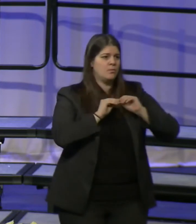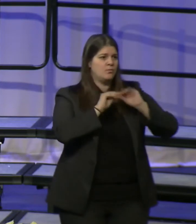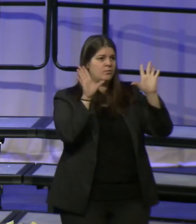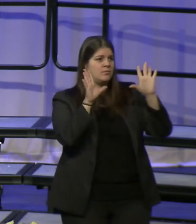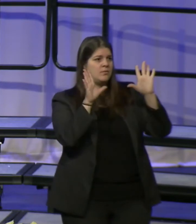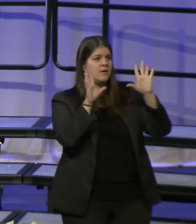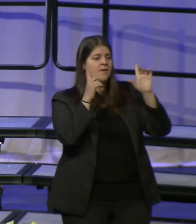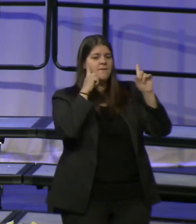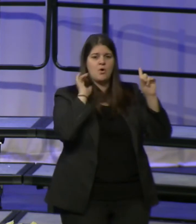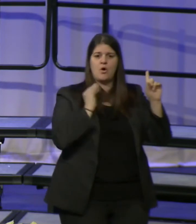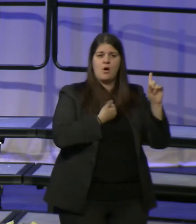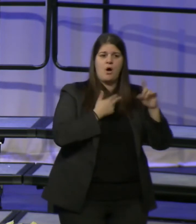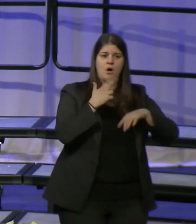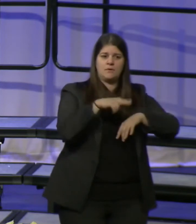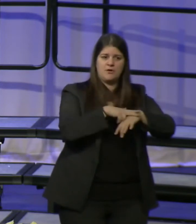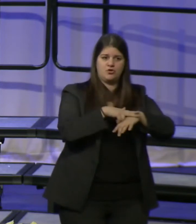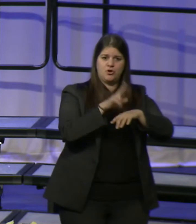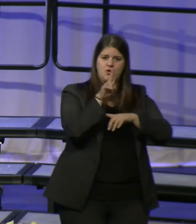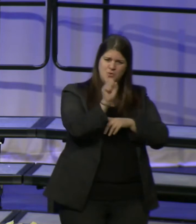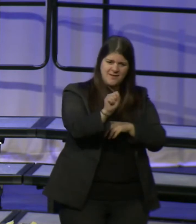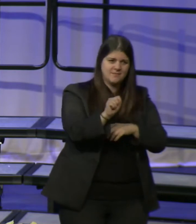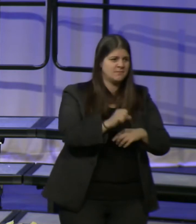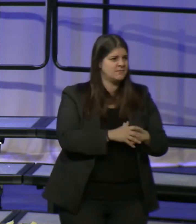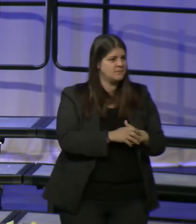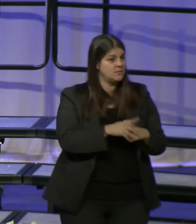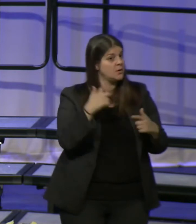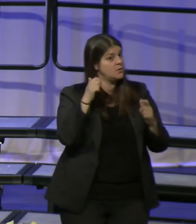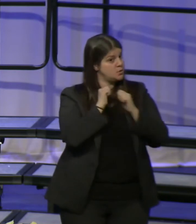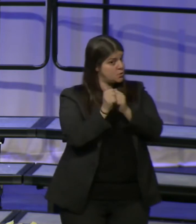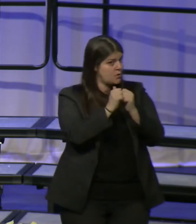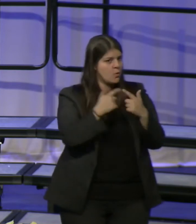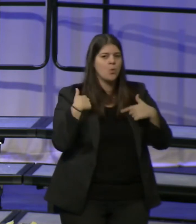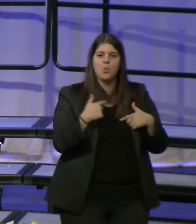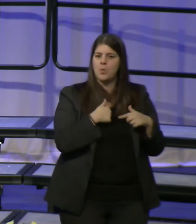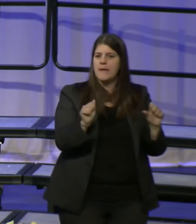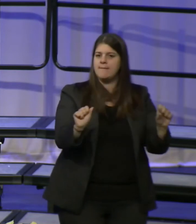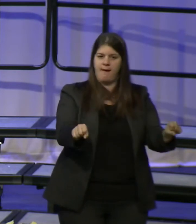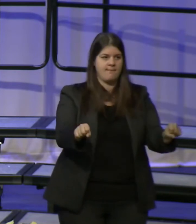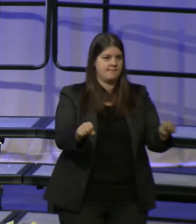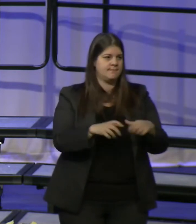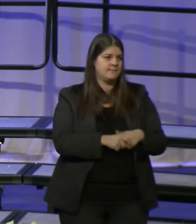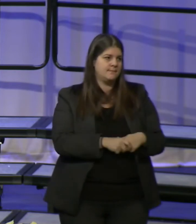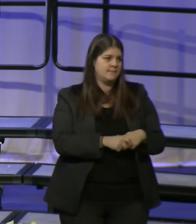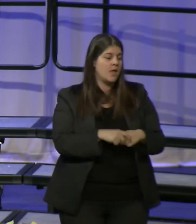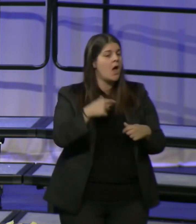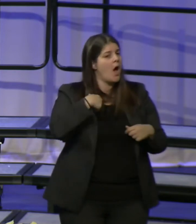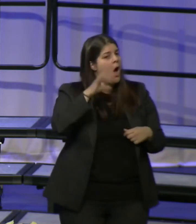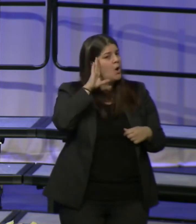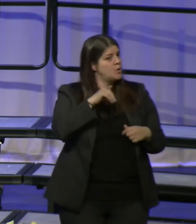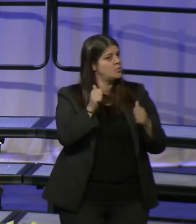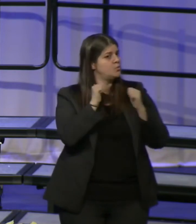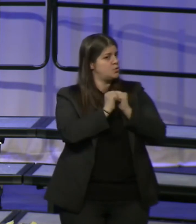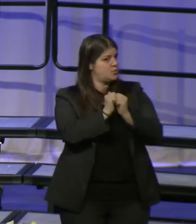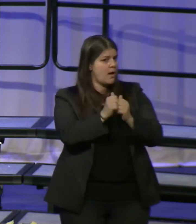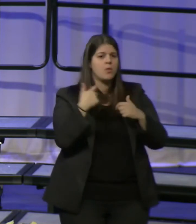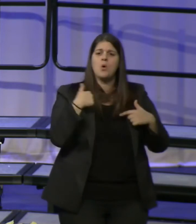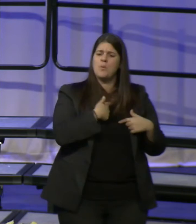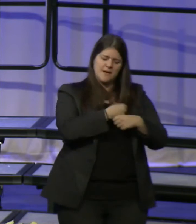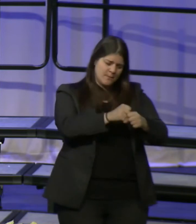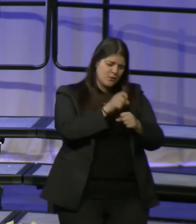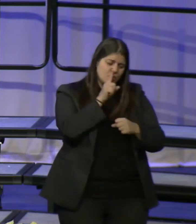I know that together, we can. I know that together we can make sure that everyone in Howard County